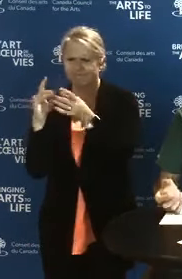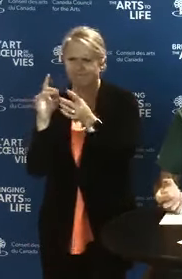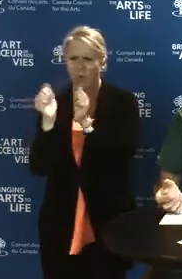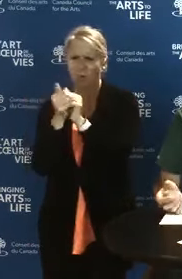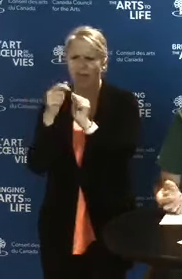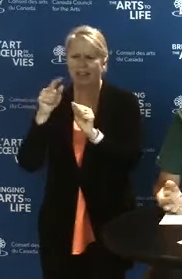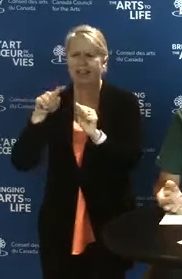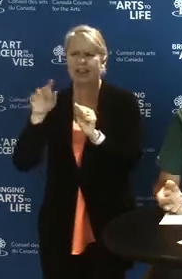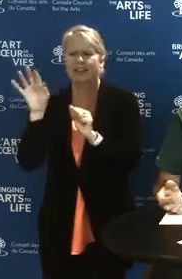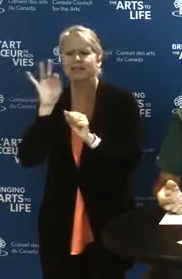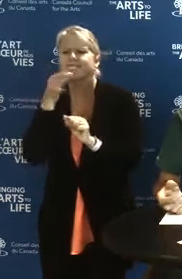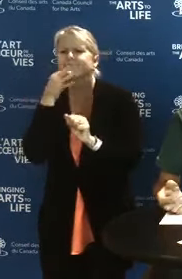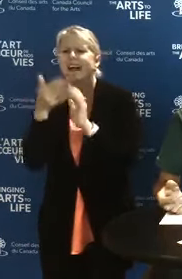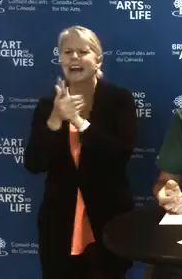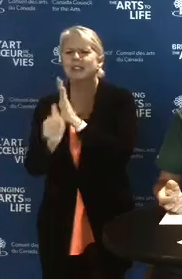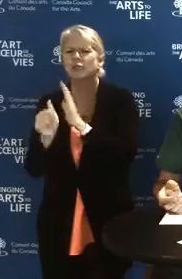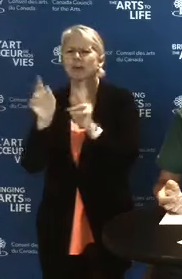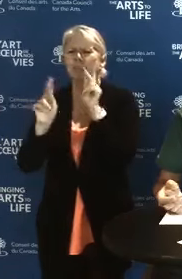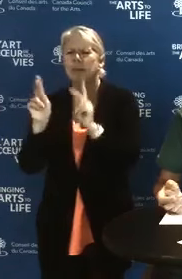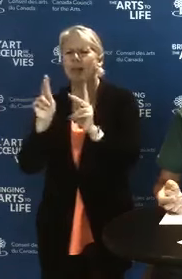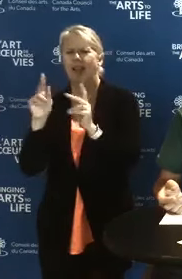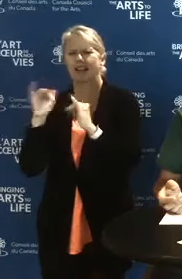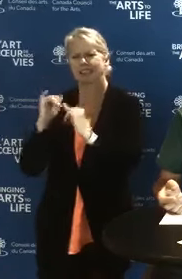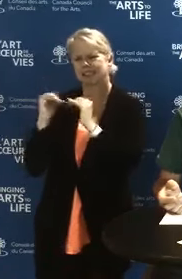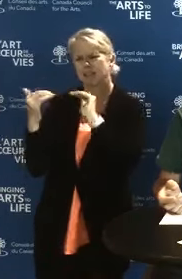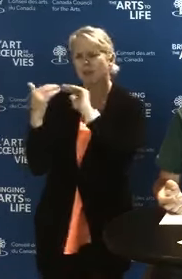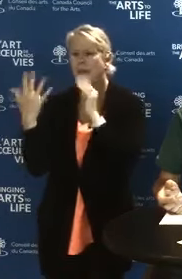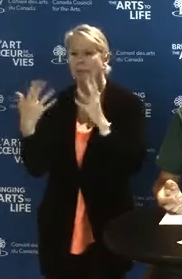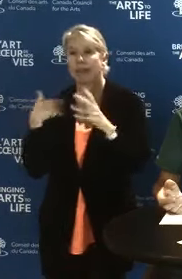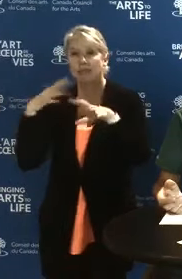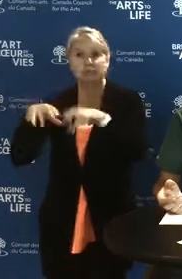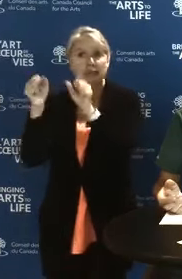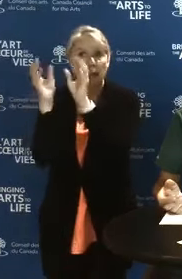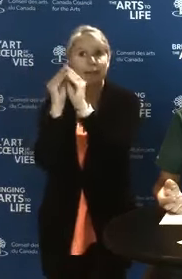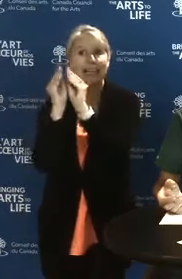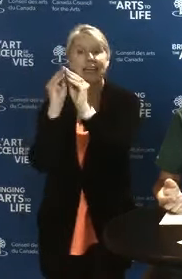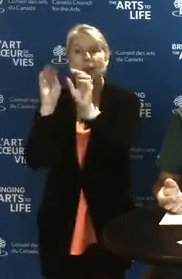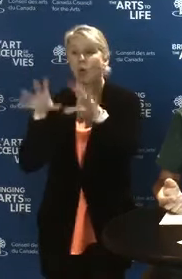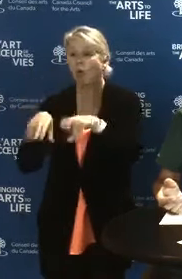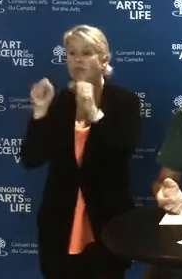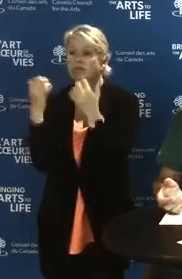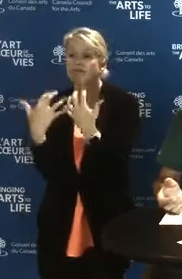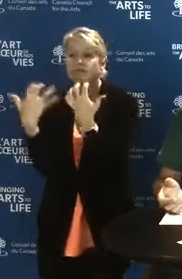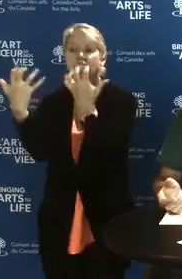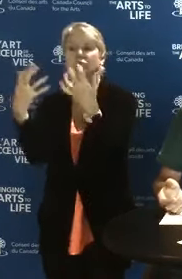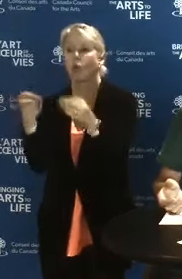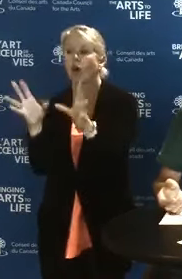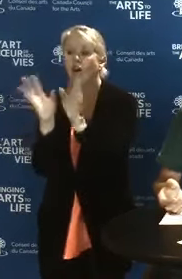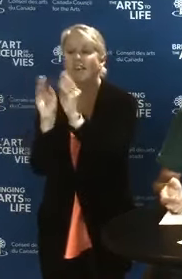So think about organizing meet-ups, symposia, forums, conferences.